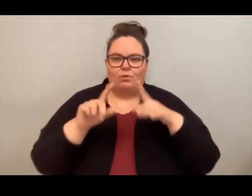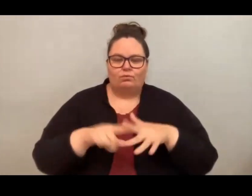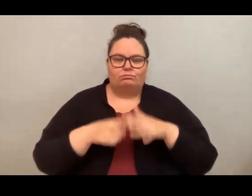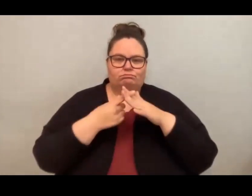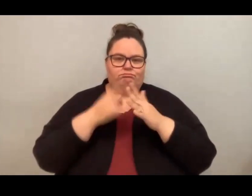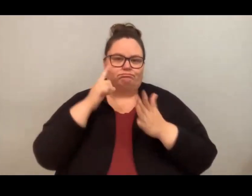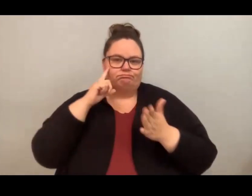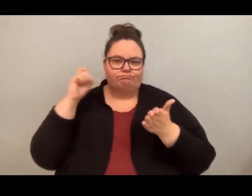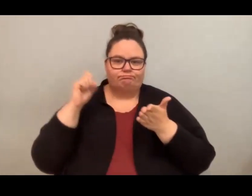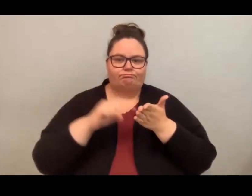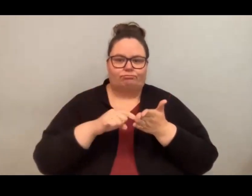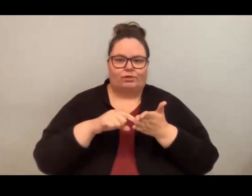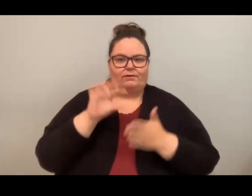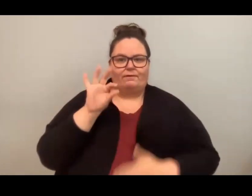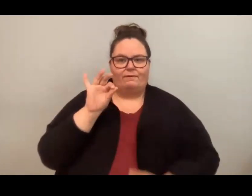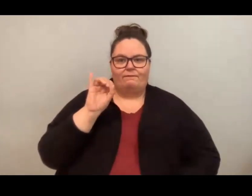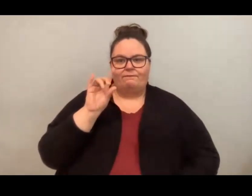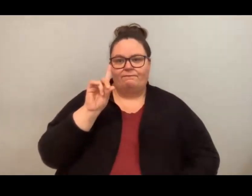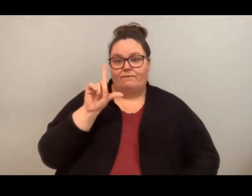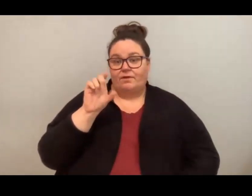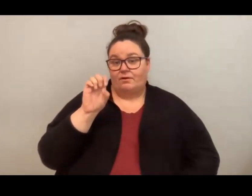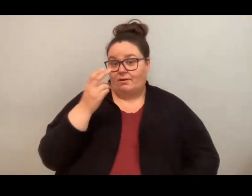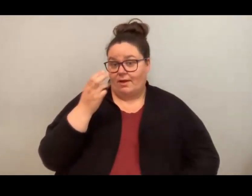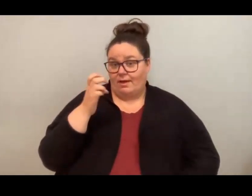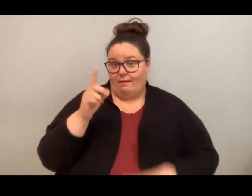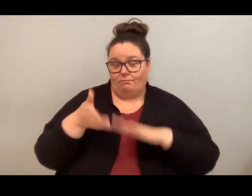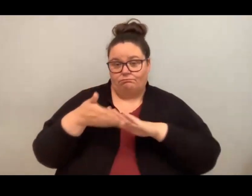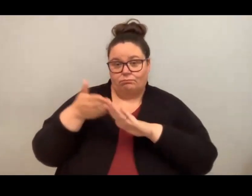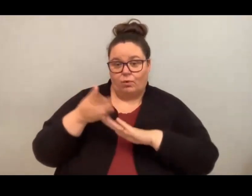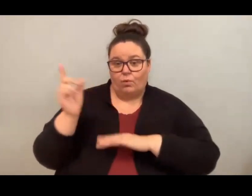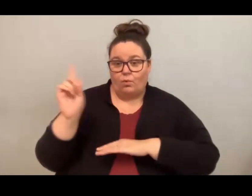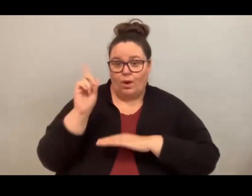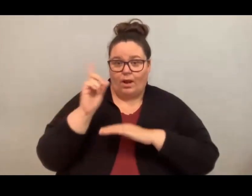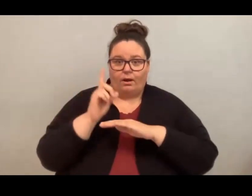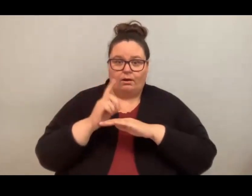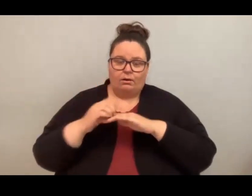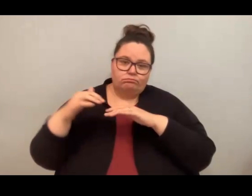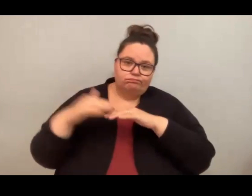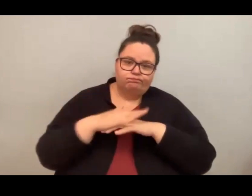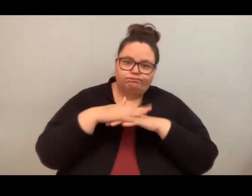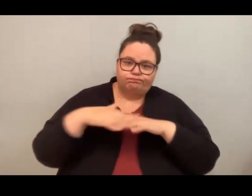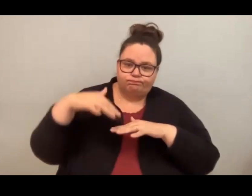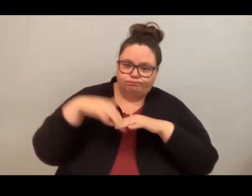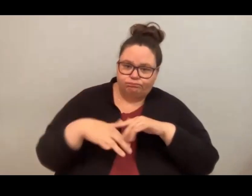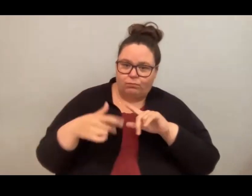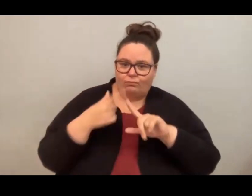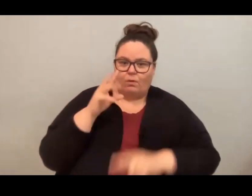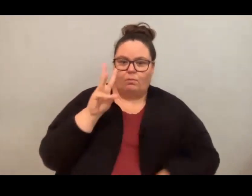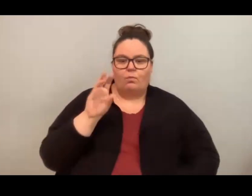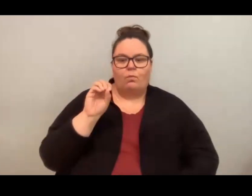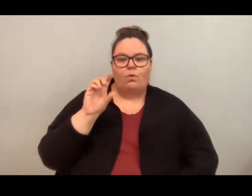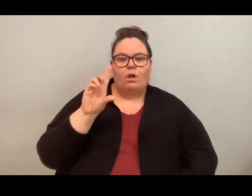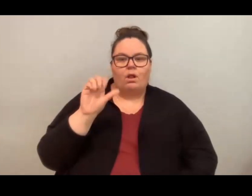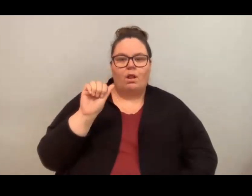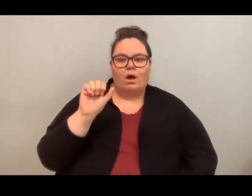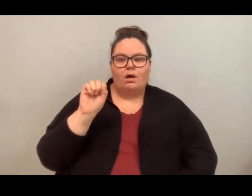that the Fiddlehead operates on the traditional unceded territory of the Wəlastəkewiyik. This